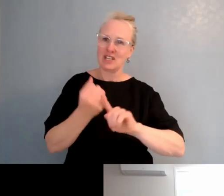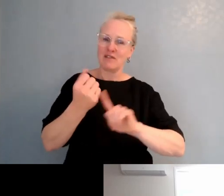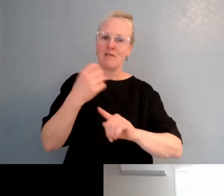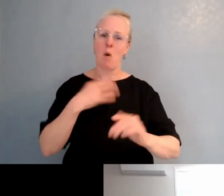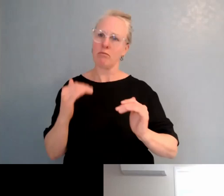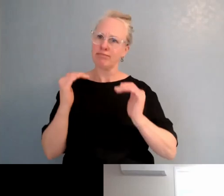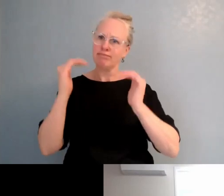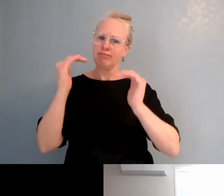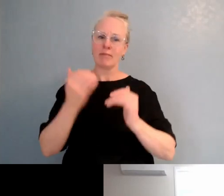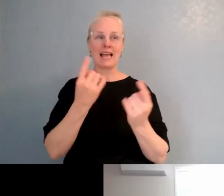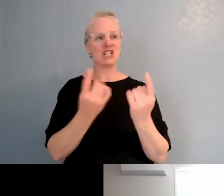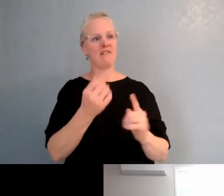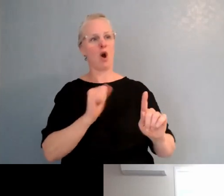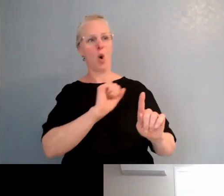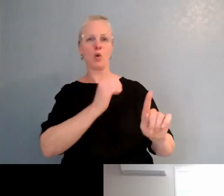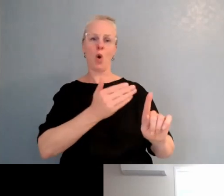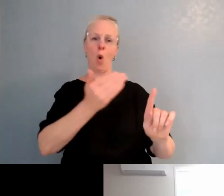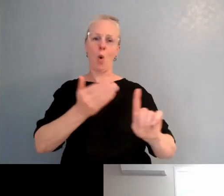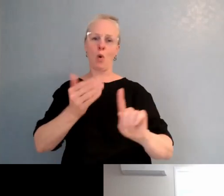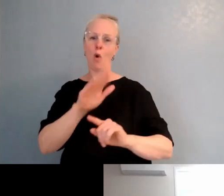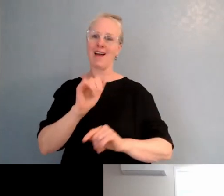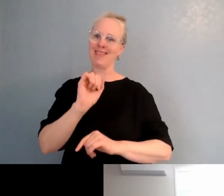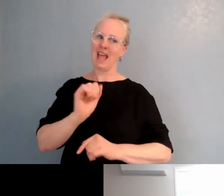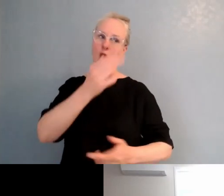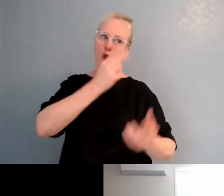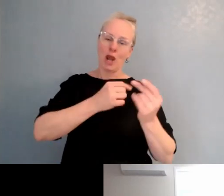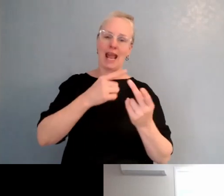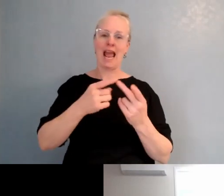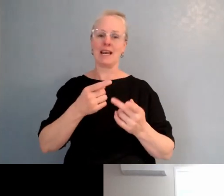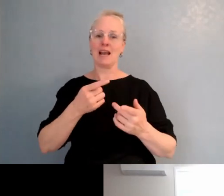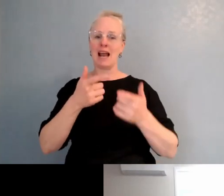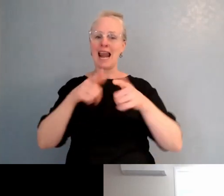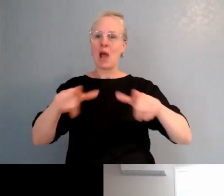of their learning, as well as language acquisition. We're quite lucky that we have been